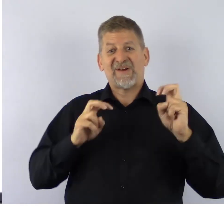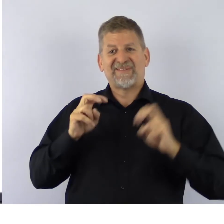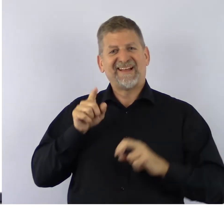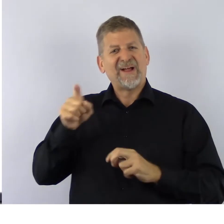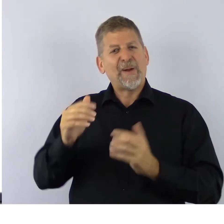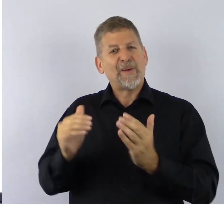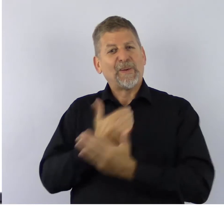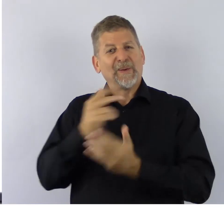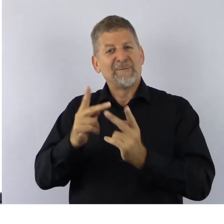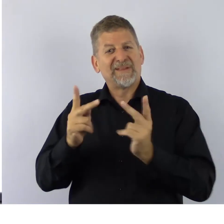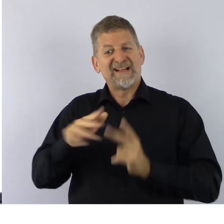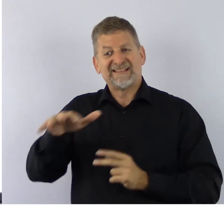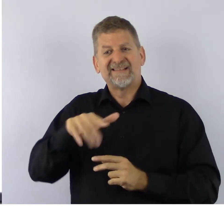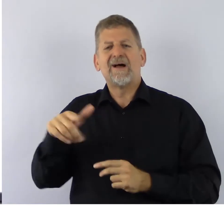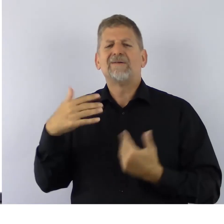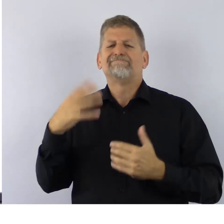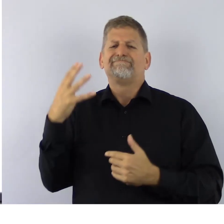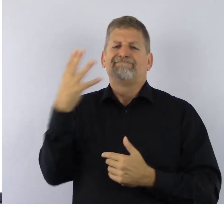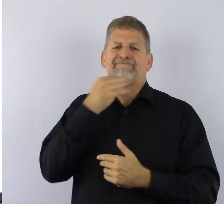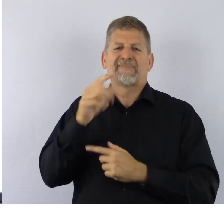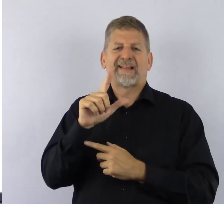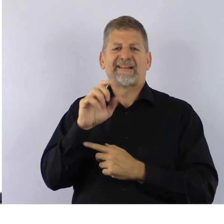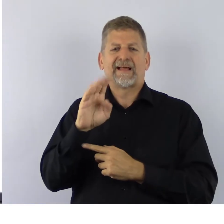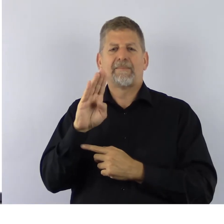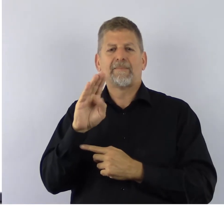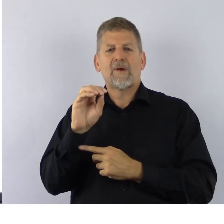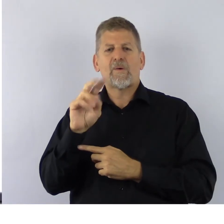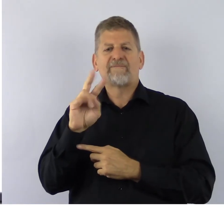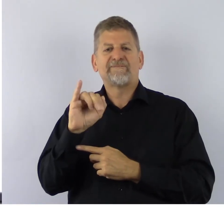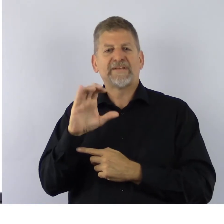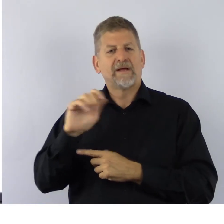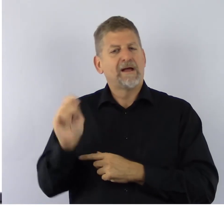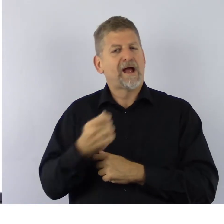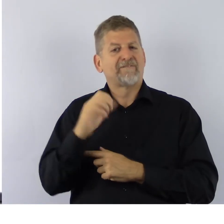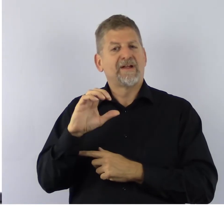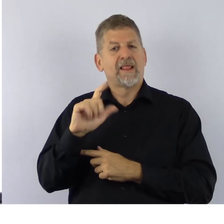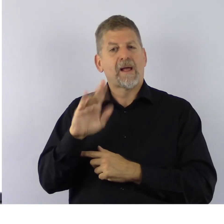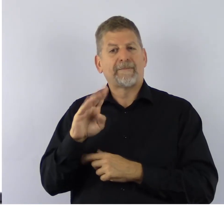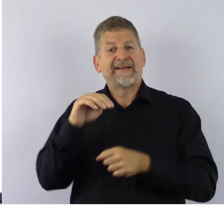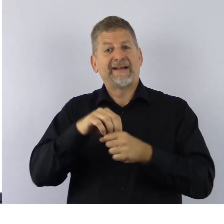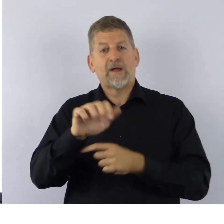the magnificent Lebovic Golf Club in Aurora, Ontario.